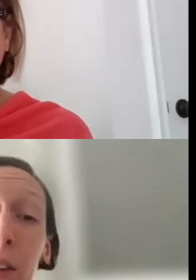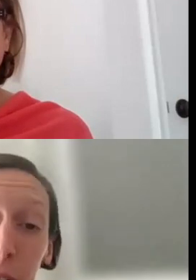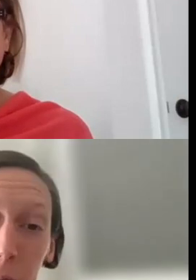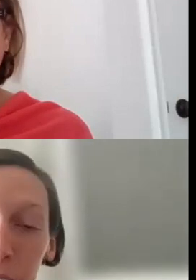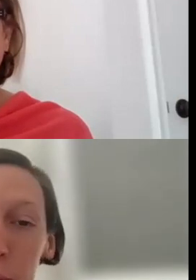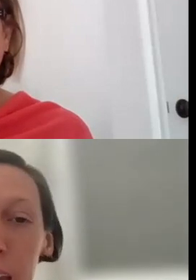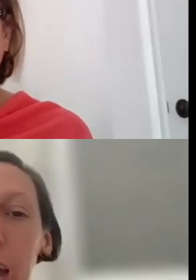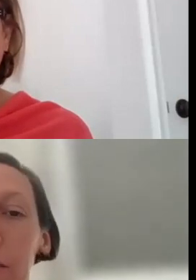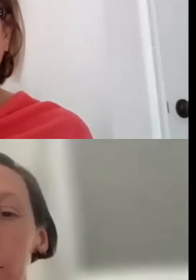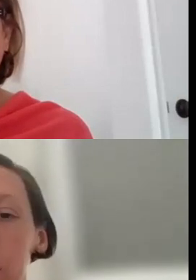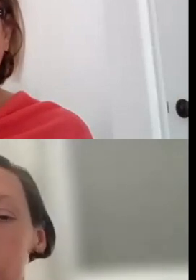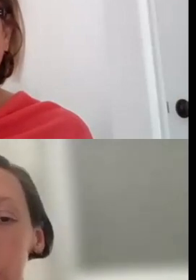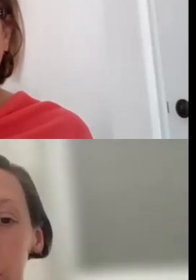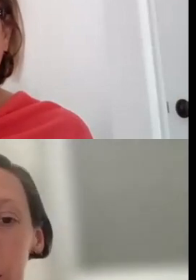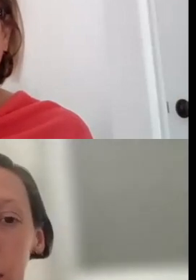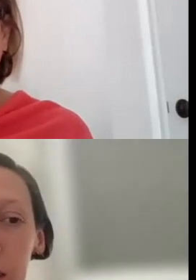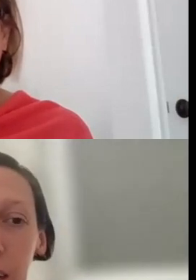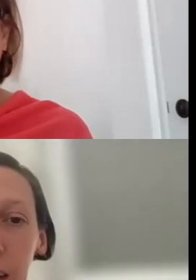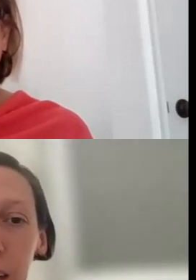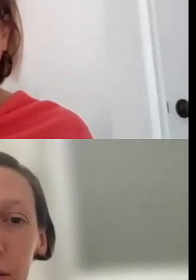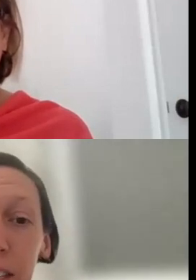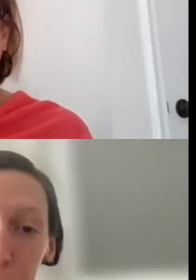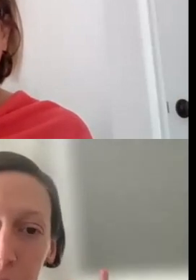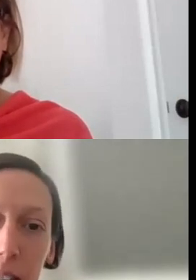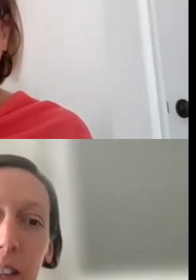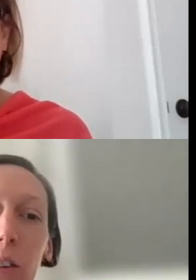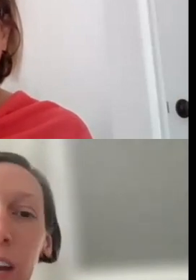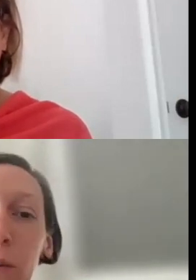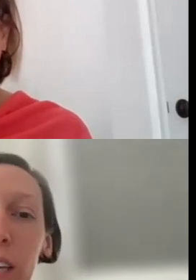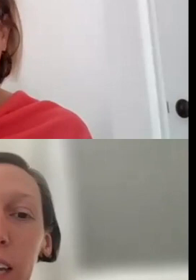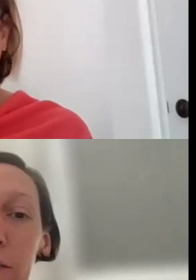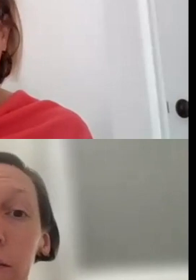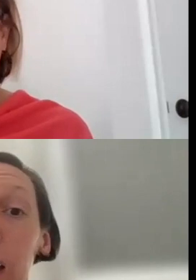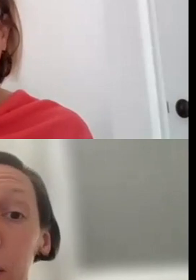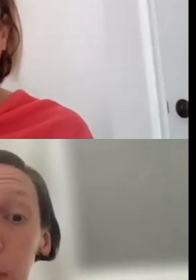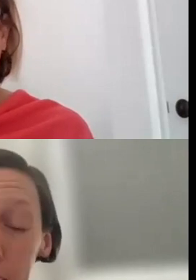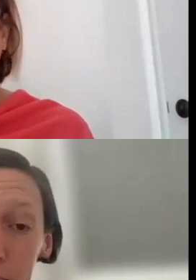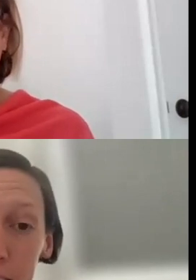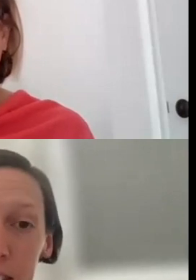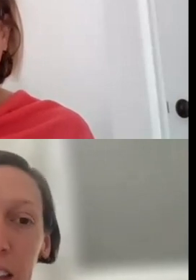AND THE REASON WHY WE HAVE THOSE DIFFERENT DISCIPLINES IS SO THAT WE CAN FIND PANELISTS